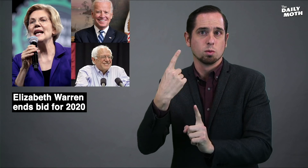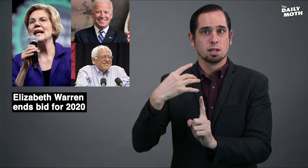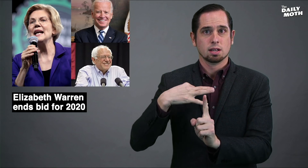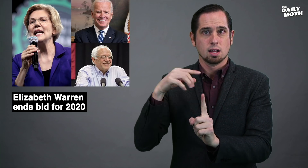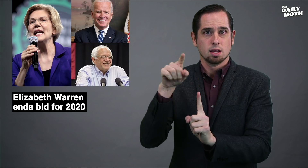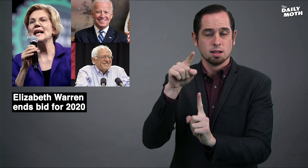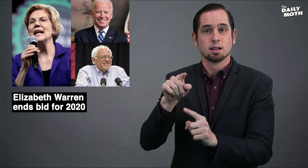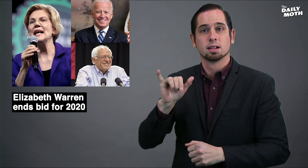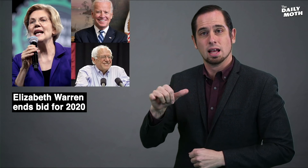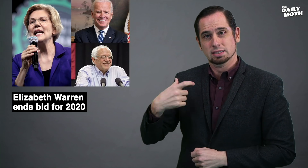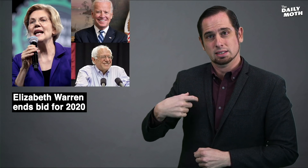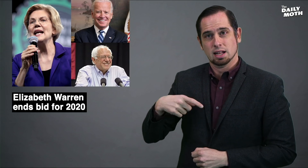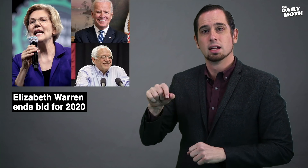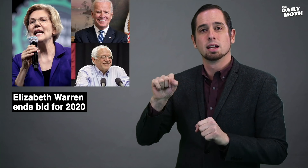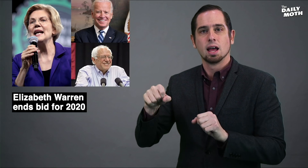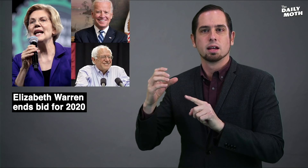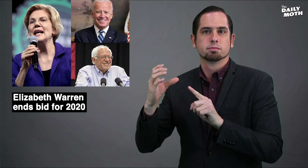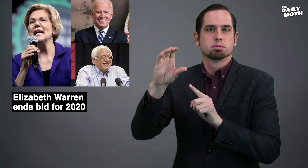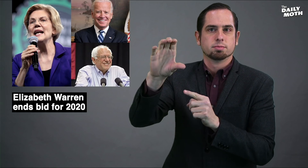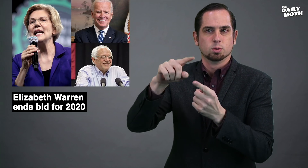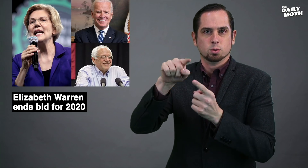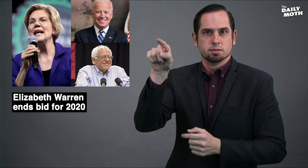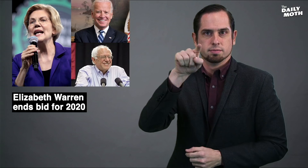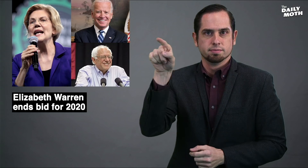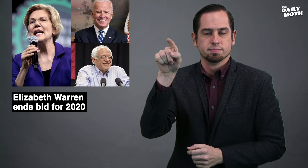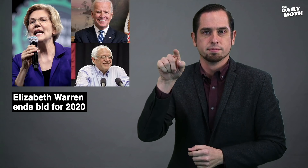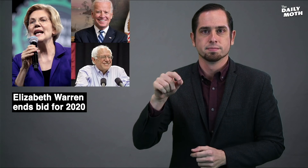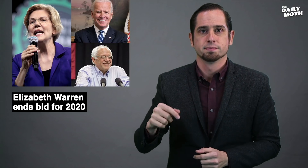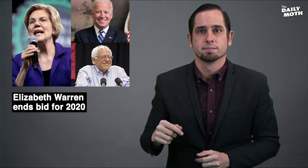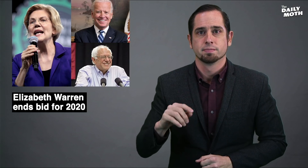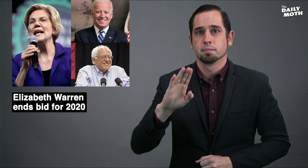a candidate, then those delegates can go towards them.